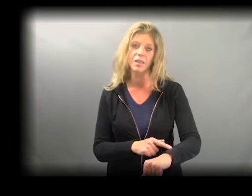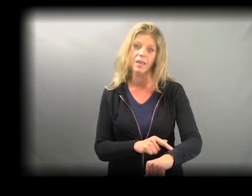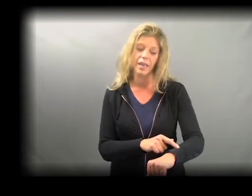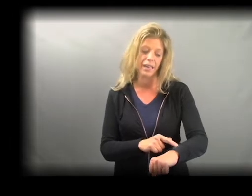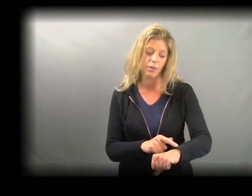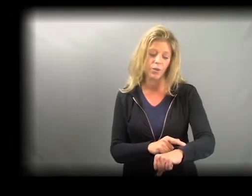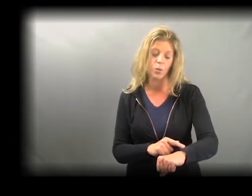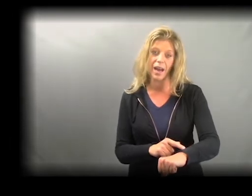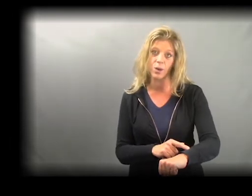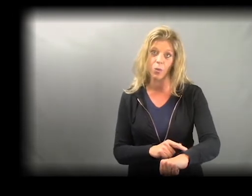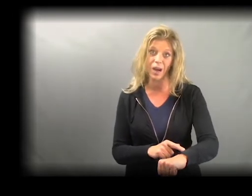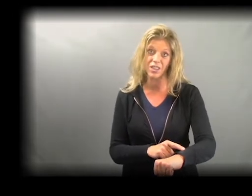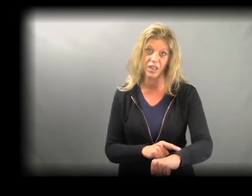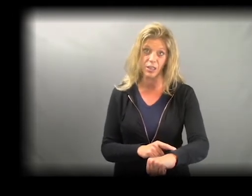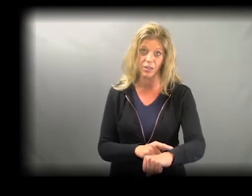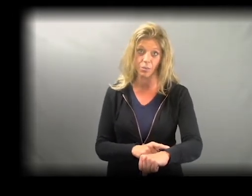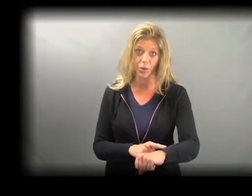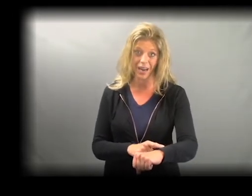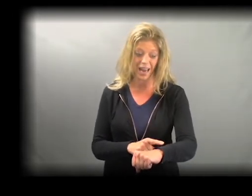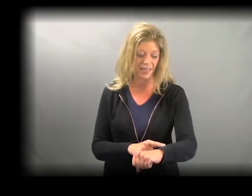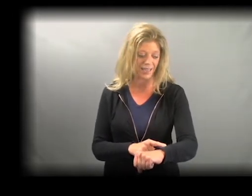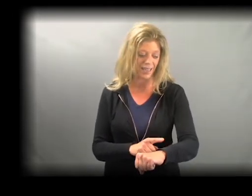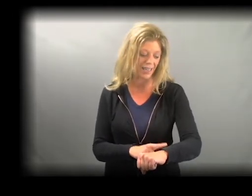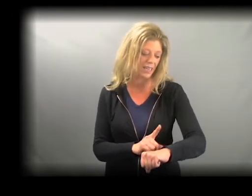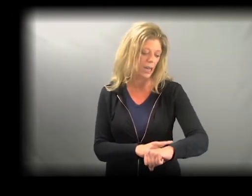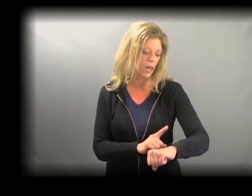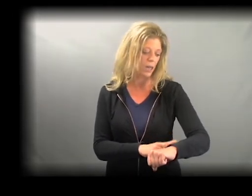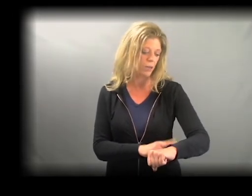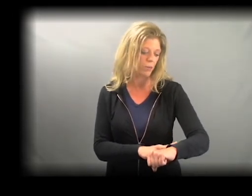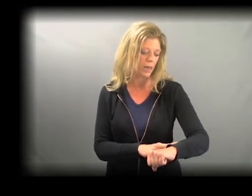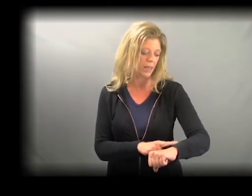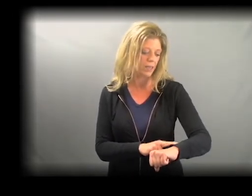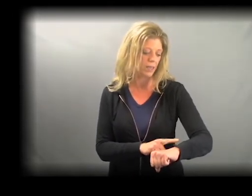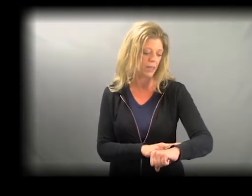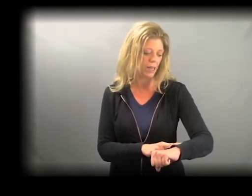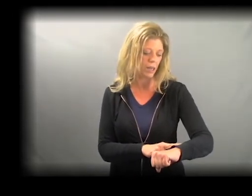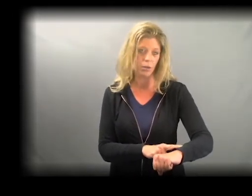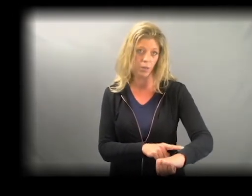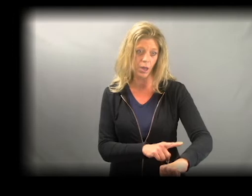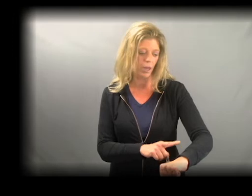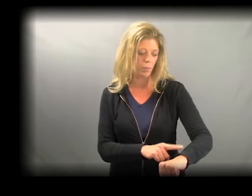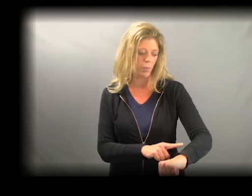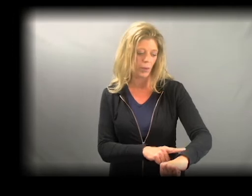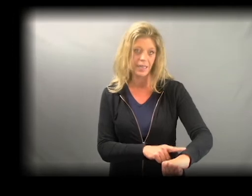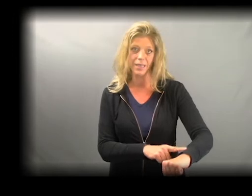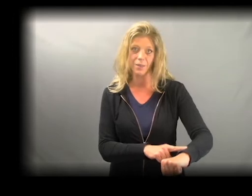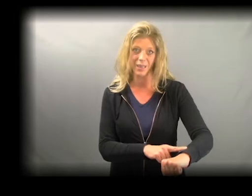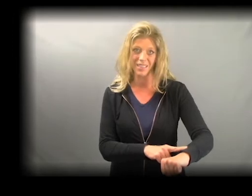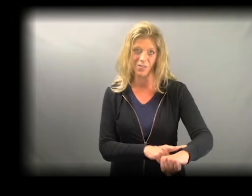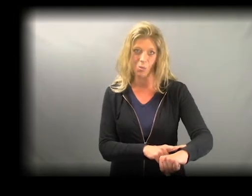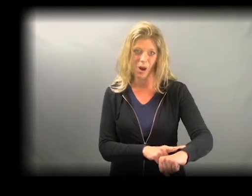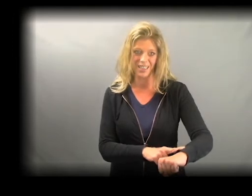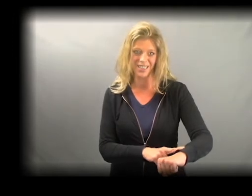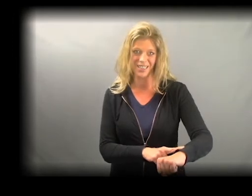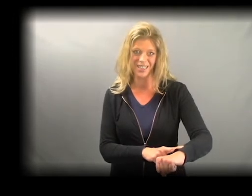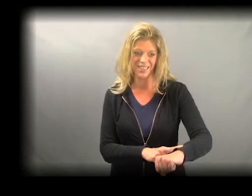Like if you had a watch on your support hand side, you might umm point to the face of the watch.